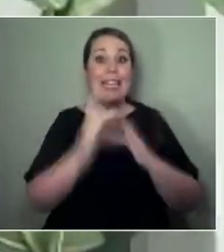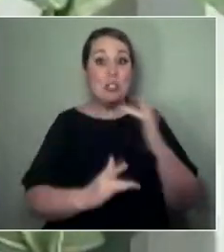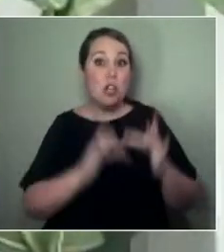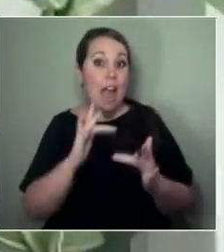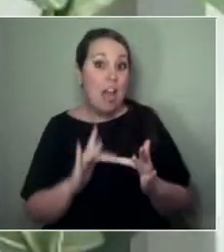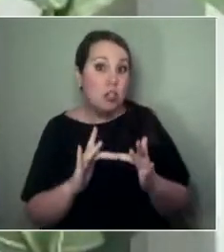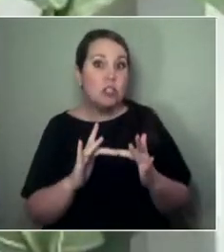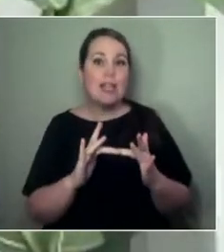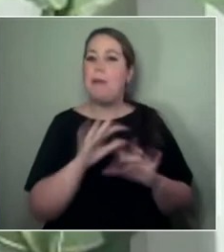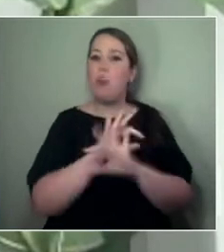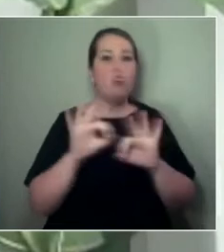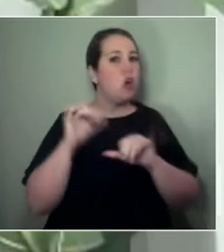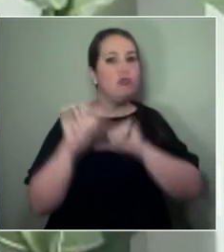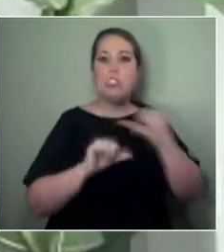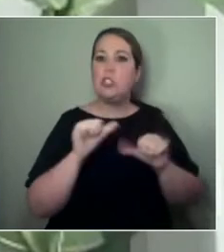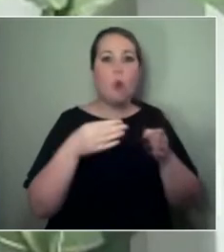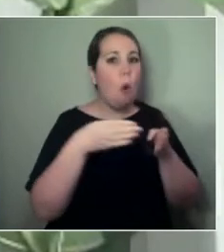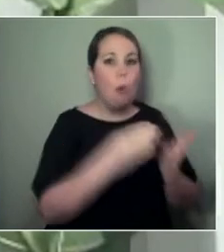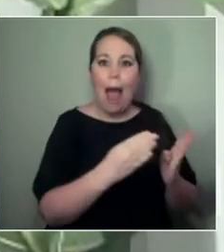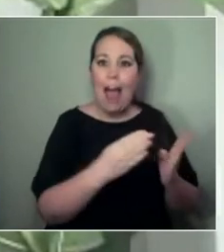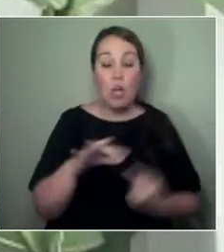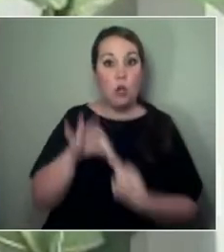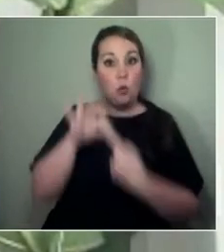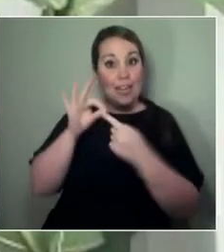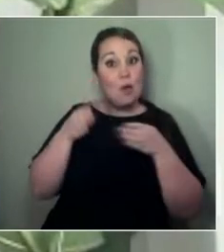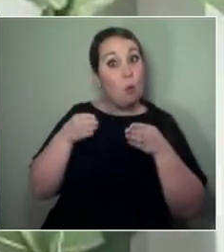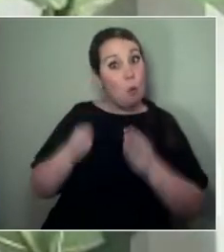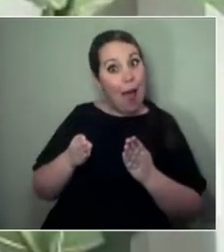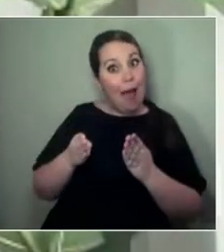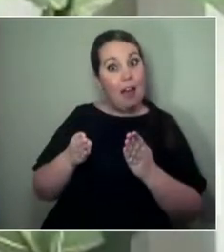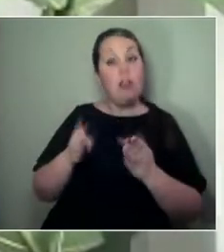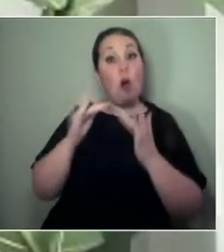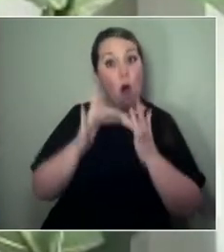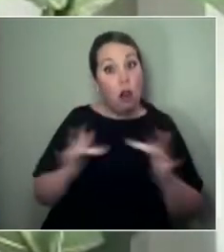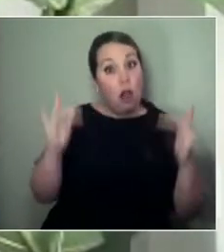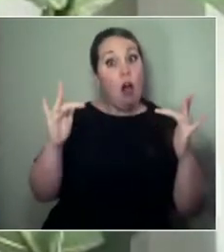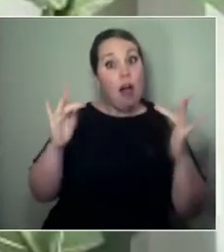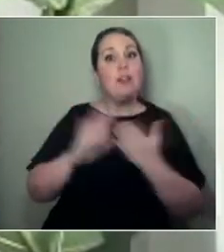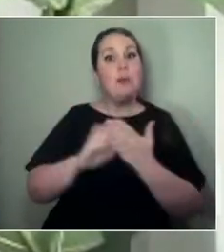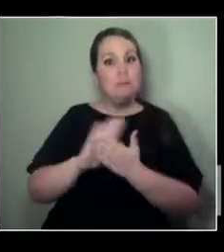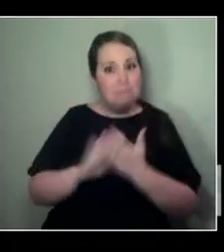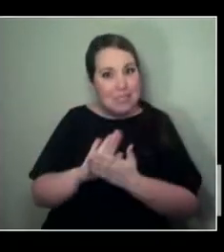in the world that presenters and producers are ready to do the extra effort to host the work.